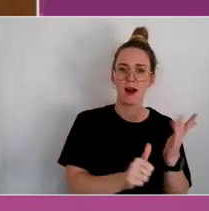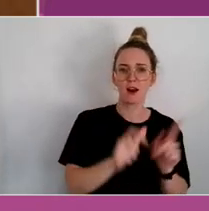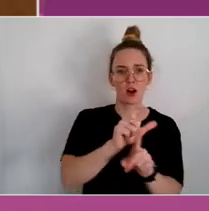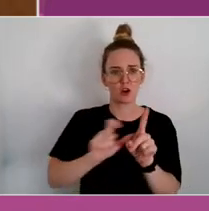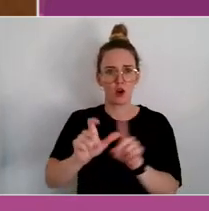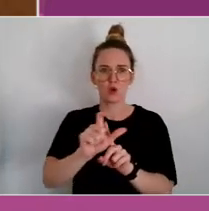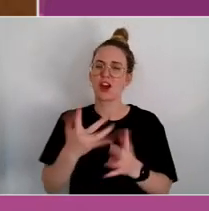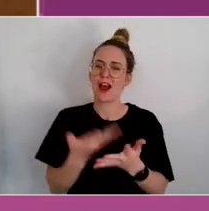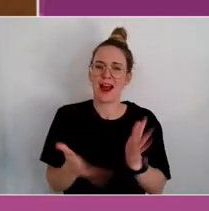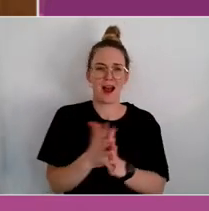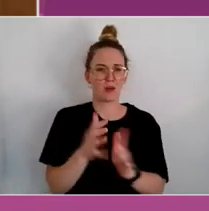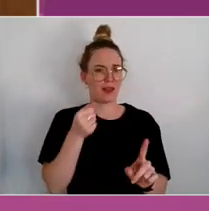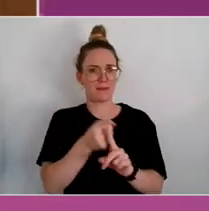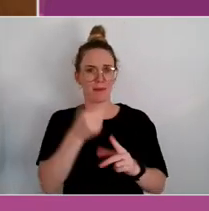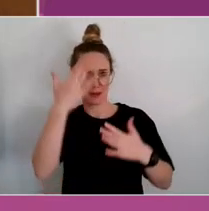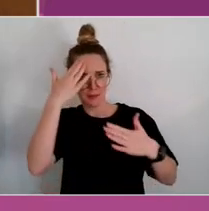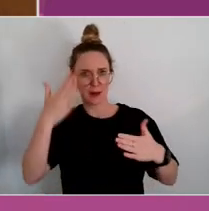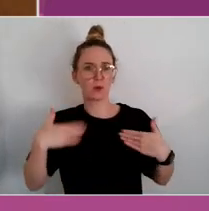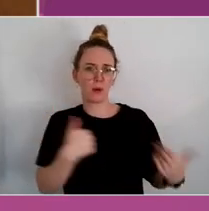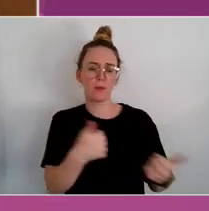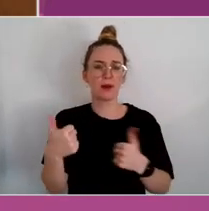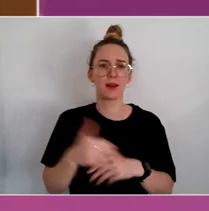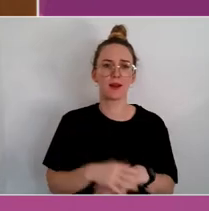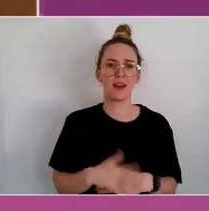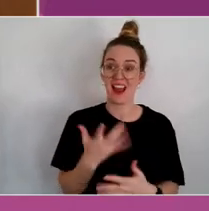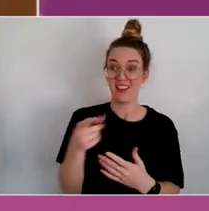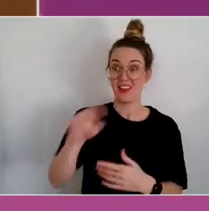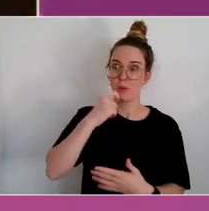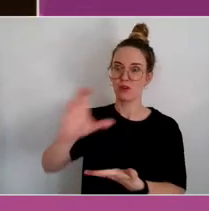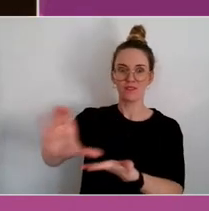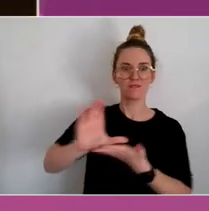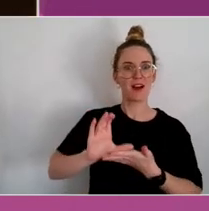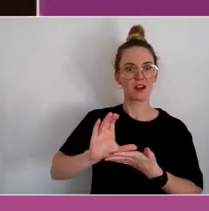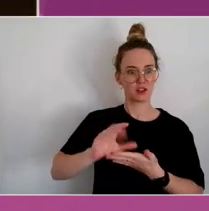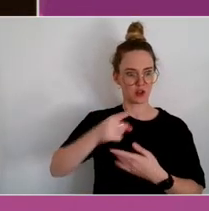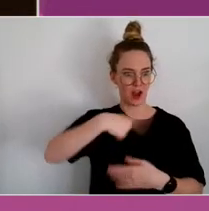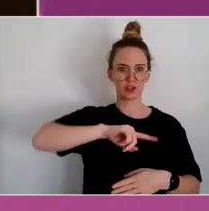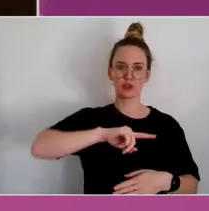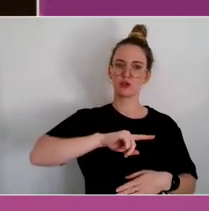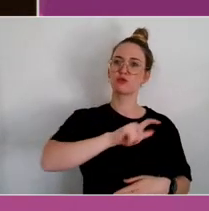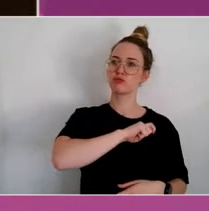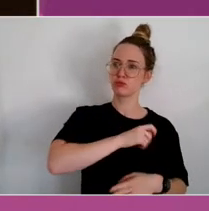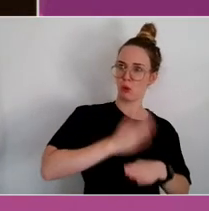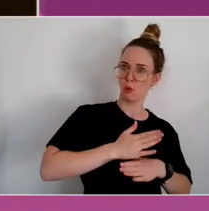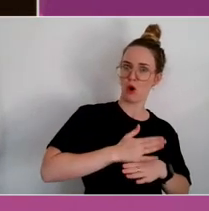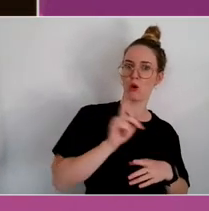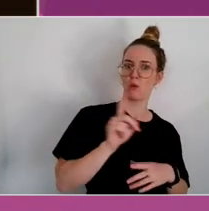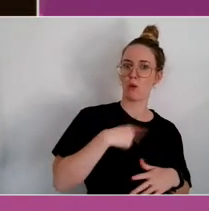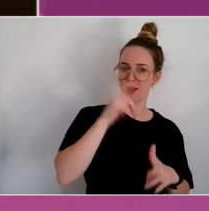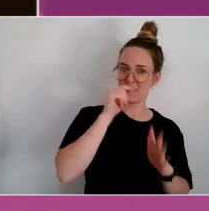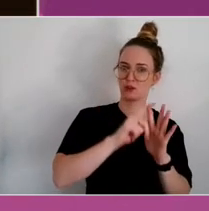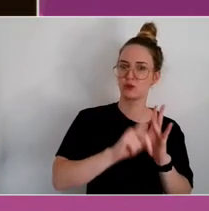and funds us to do what we can do really well. So Jeremy, you're vigorously nodding.